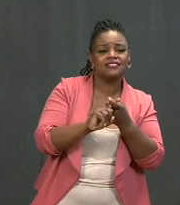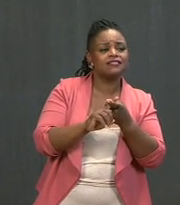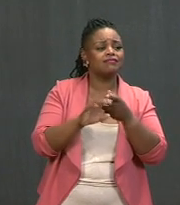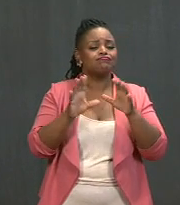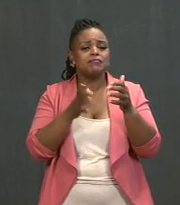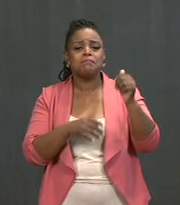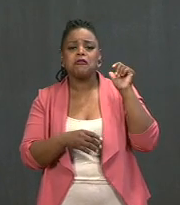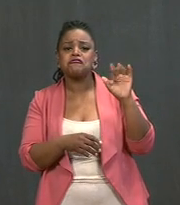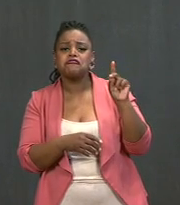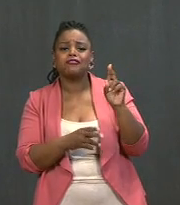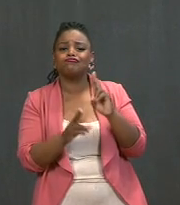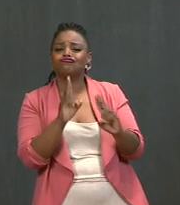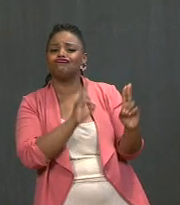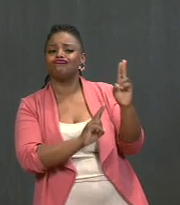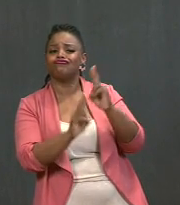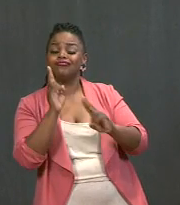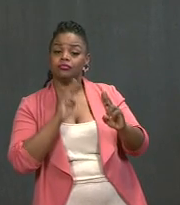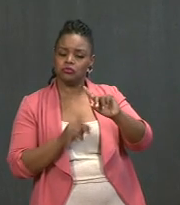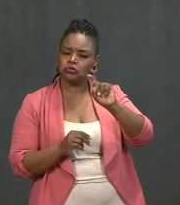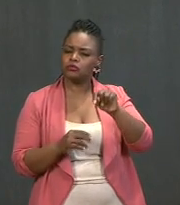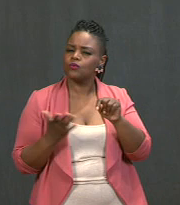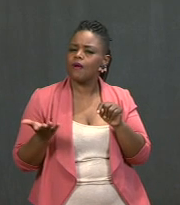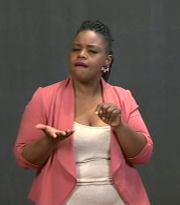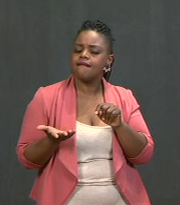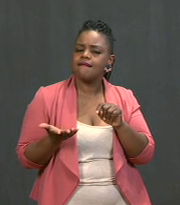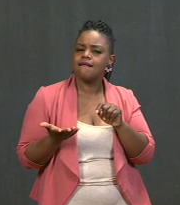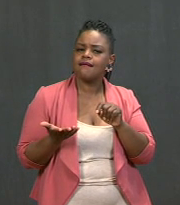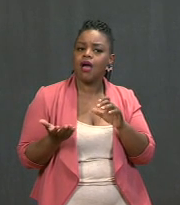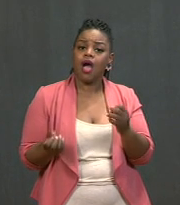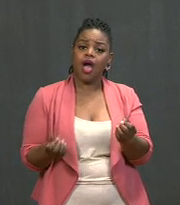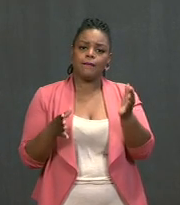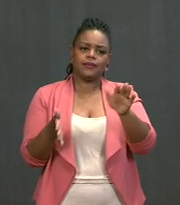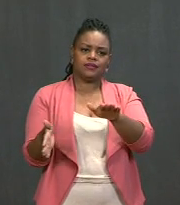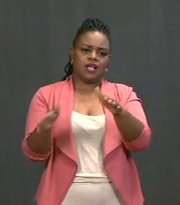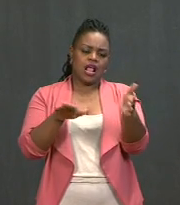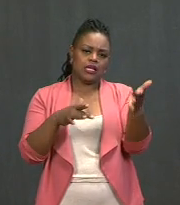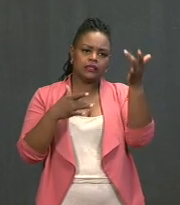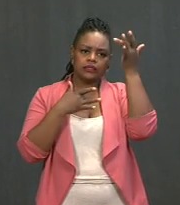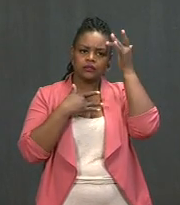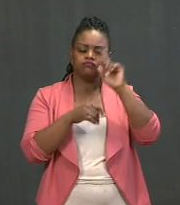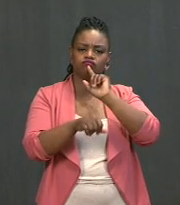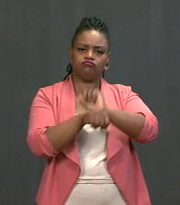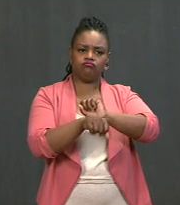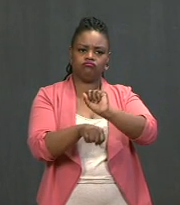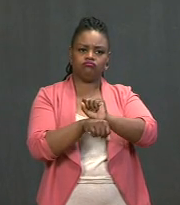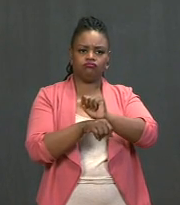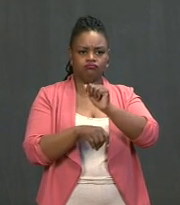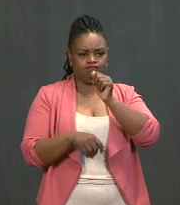The real question is: How much death, disease, and misery are we going to see between now and then?